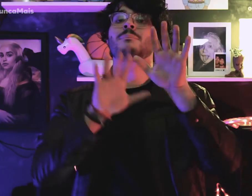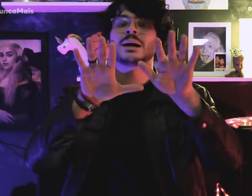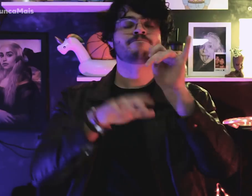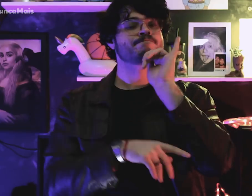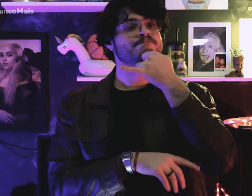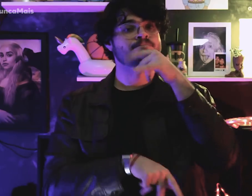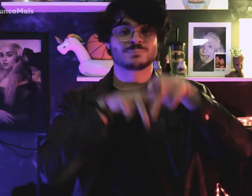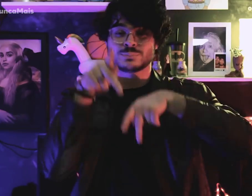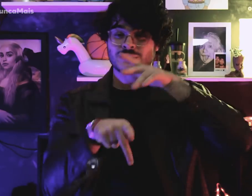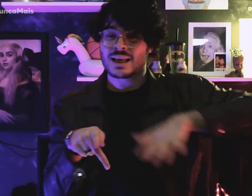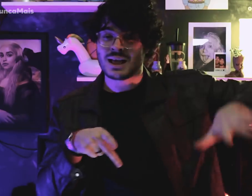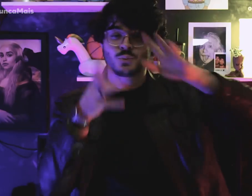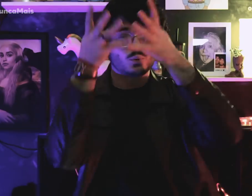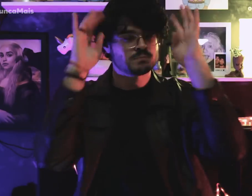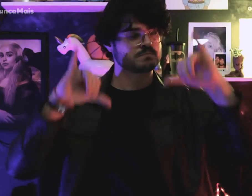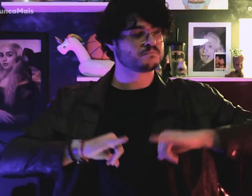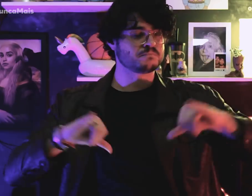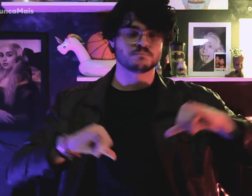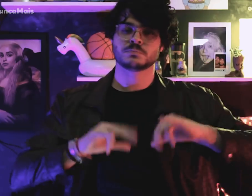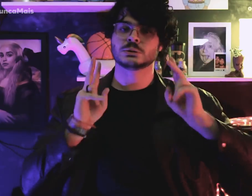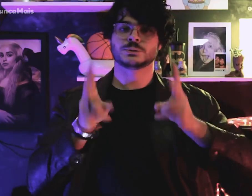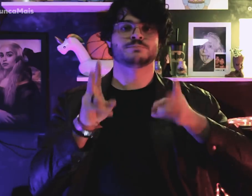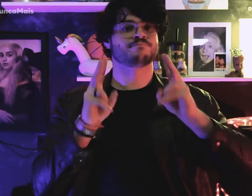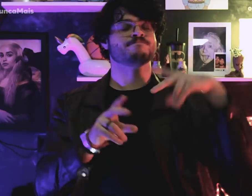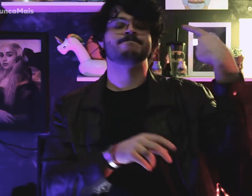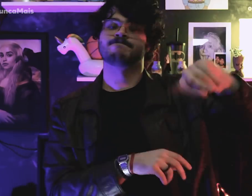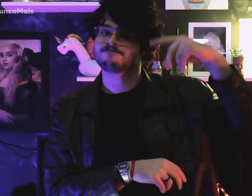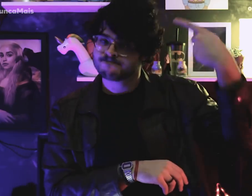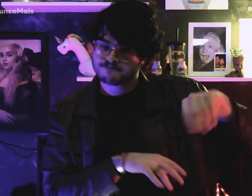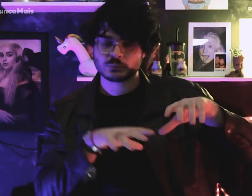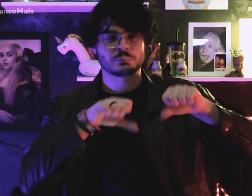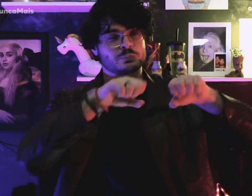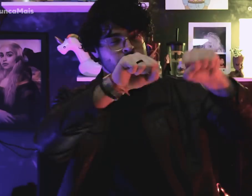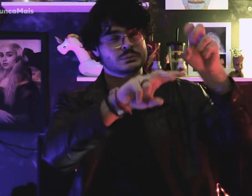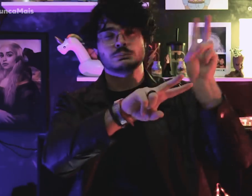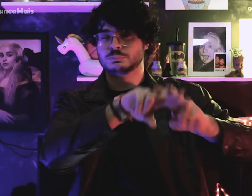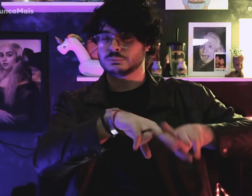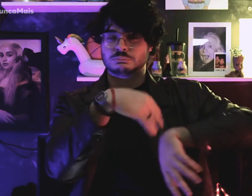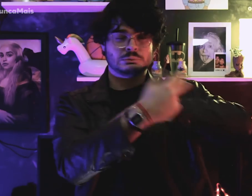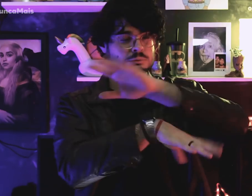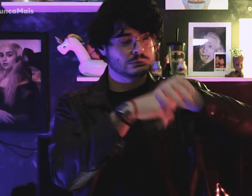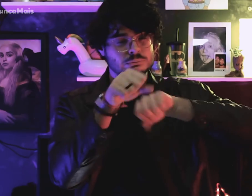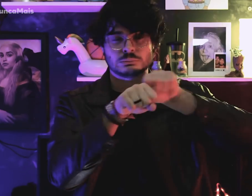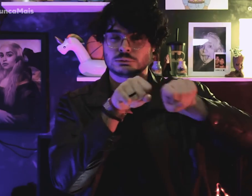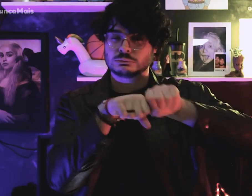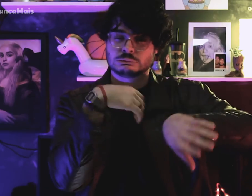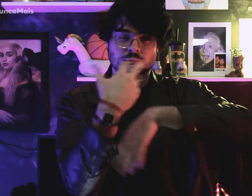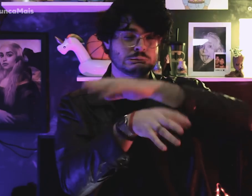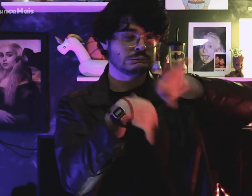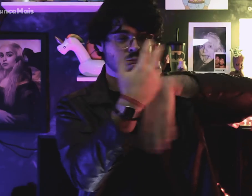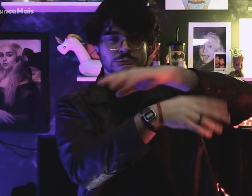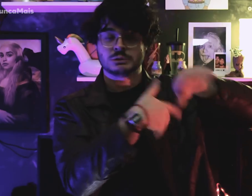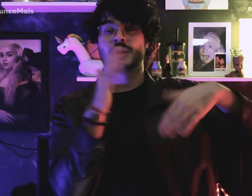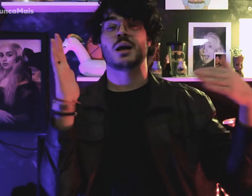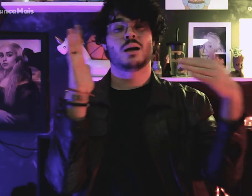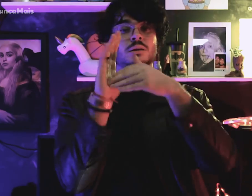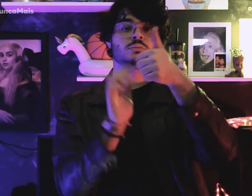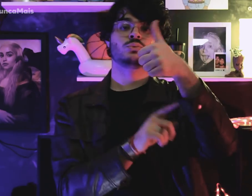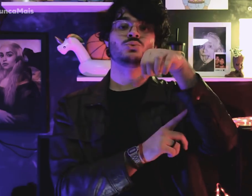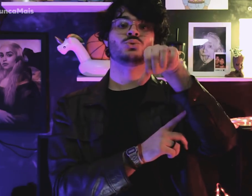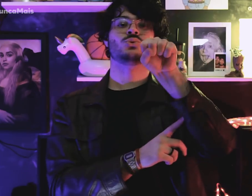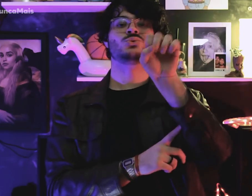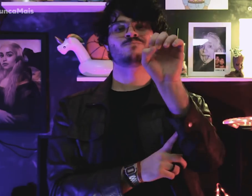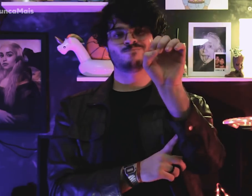unfortunately the military repression it continued against the Indians until 1980.